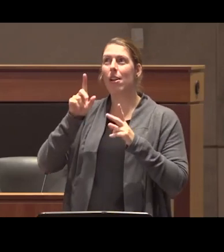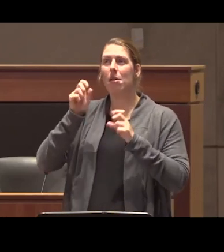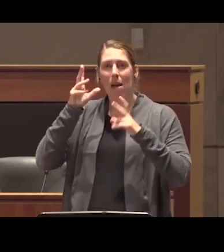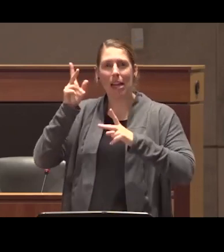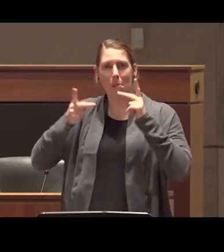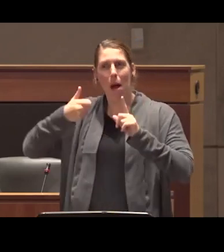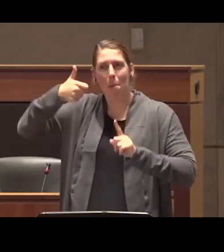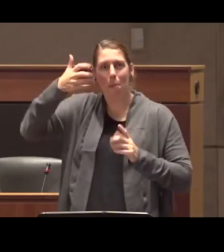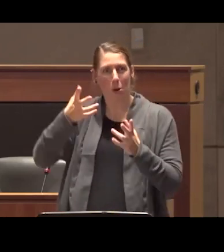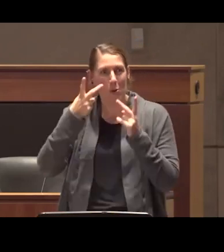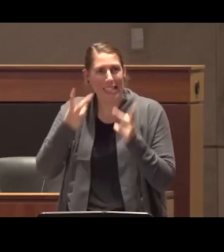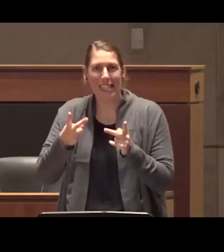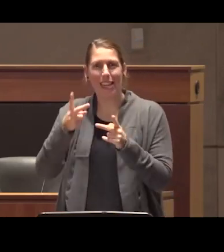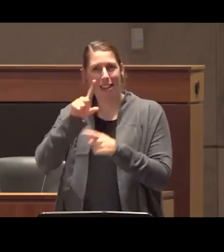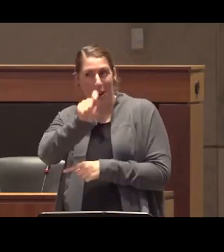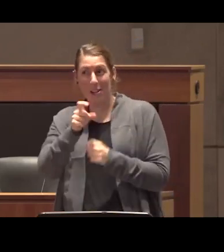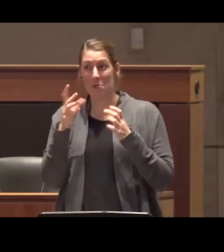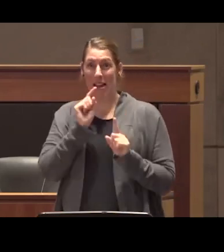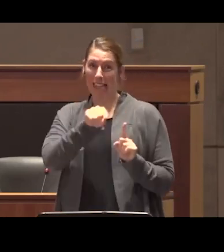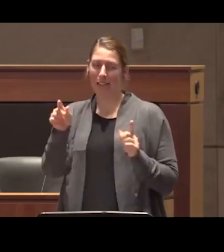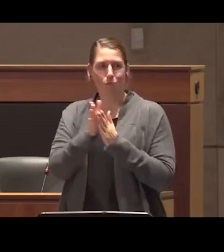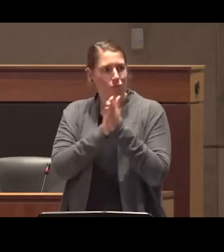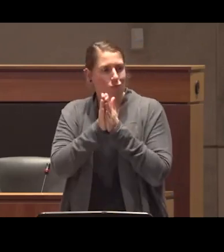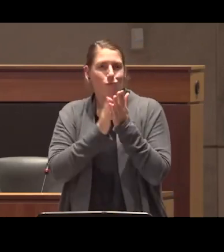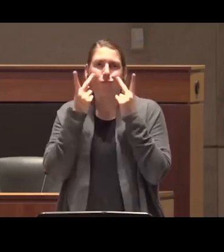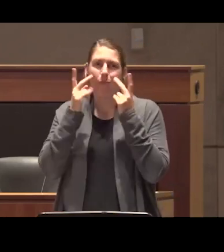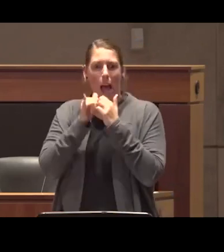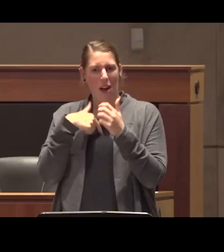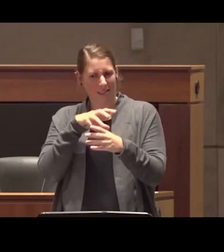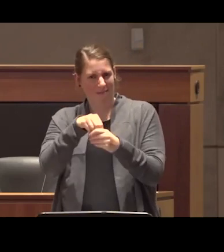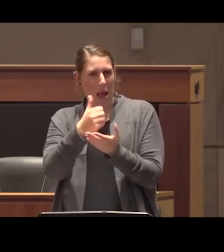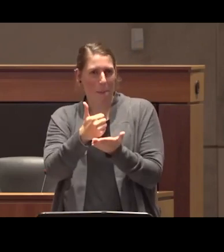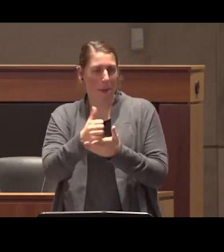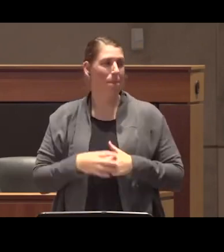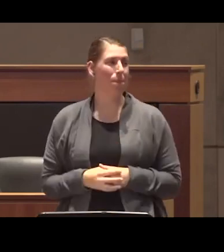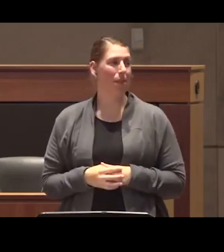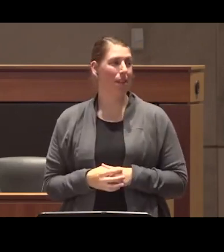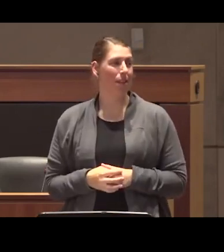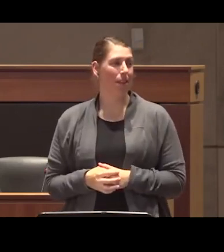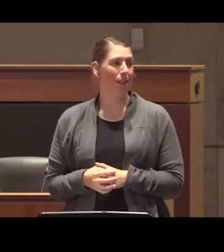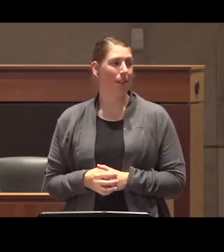most so obviously a lot of people are very interested in in how they can help we have